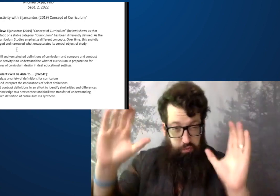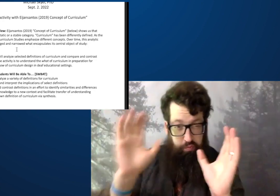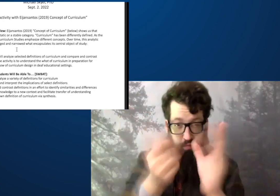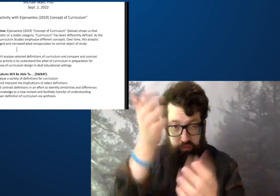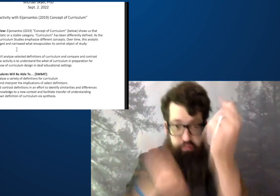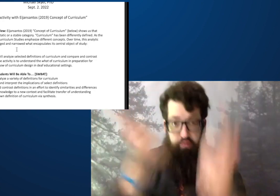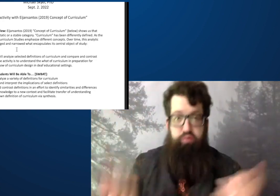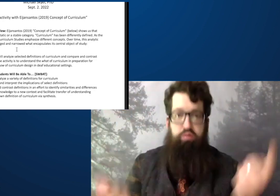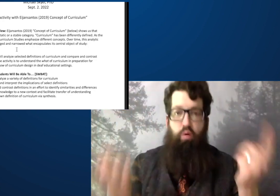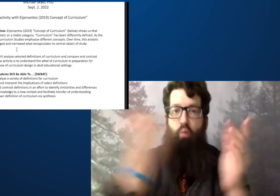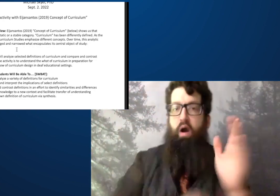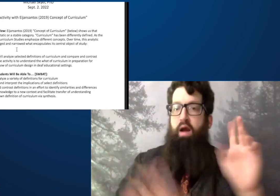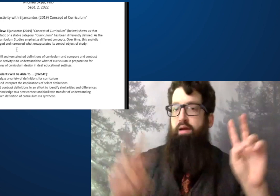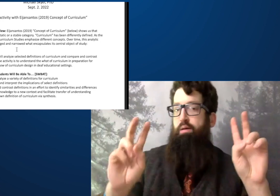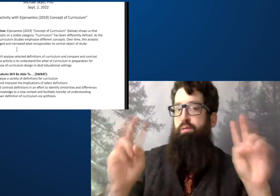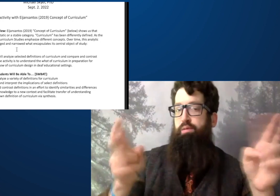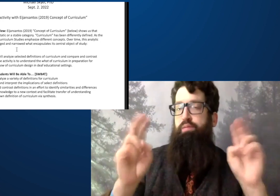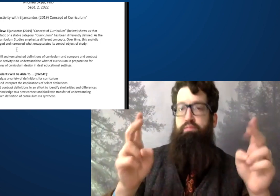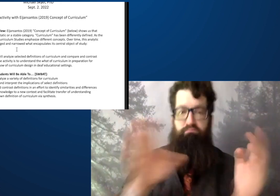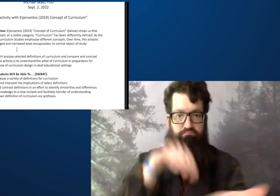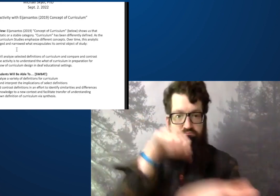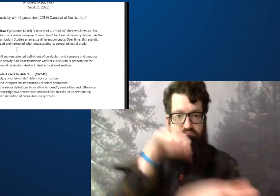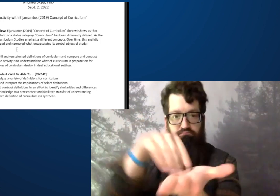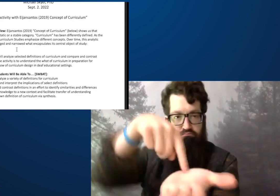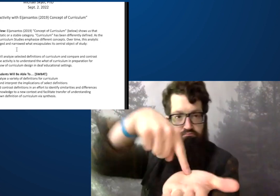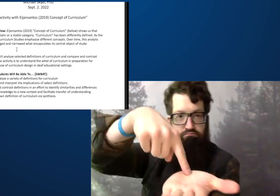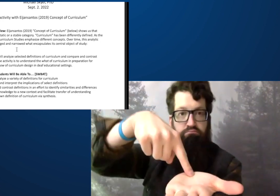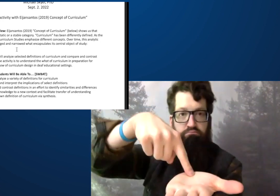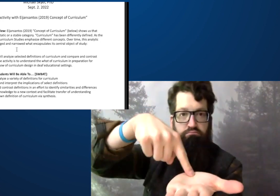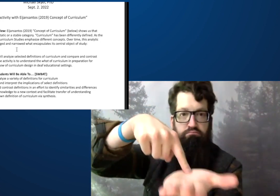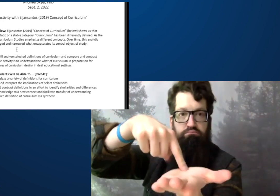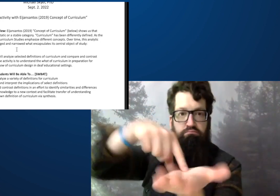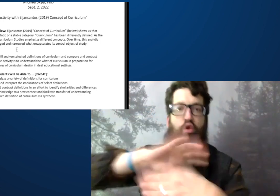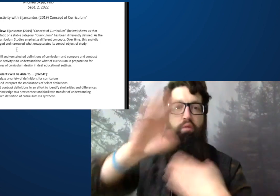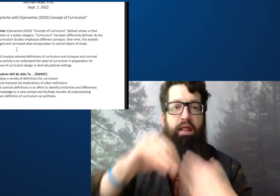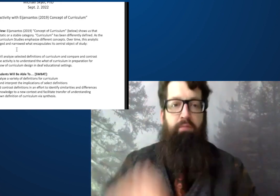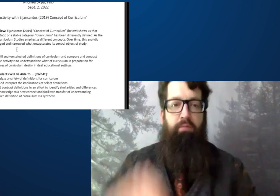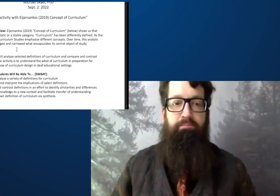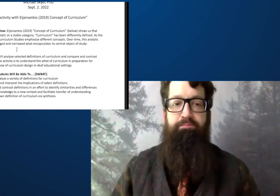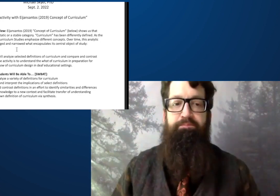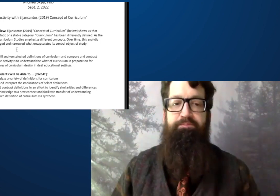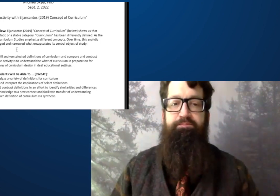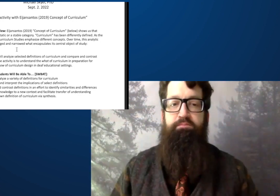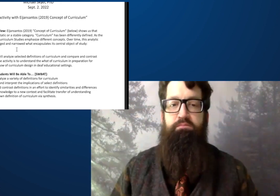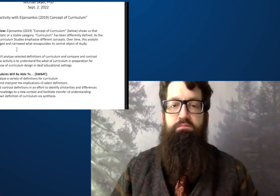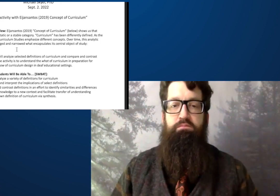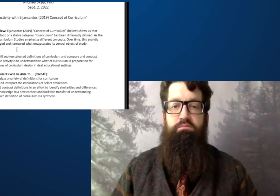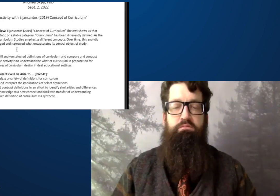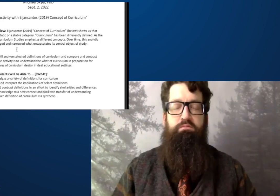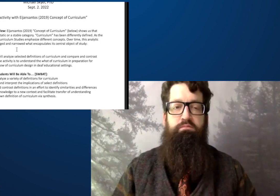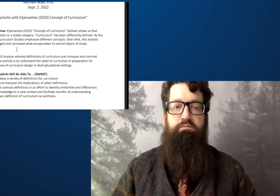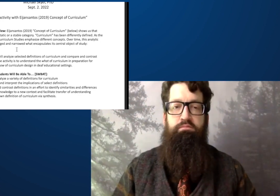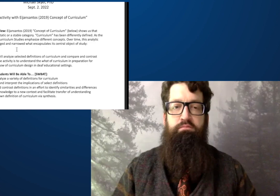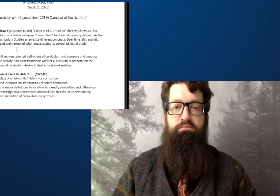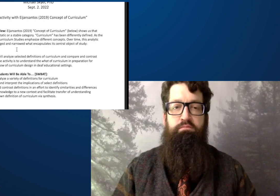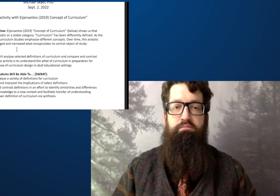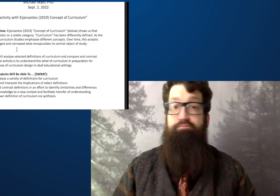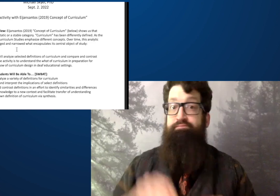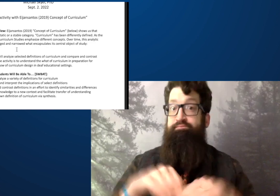huge and it can be explored in depth and widely. And that's what we're going to be showing